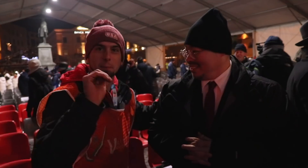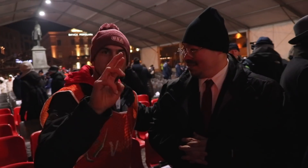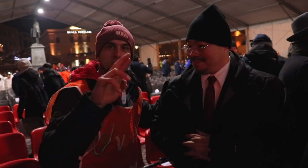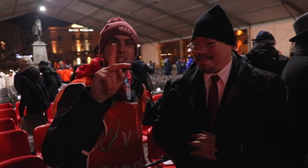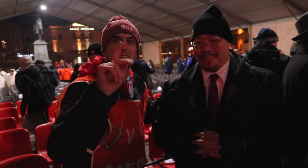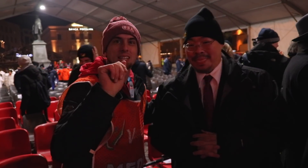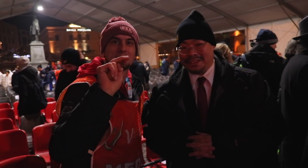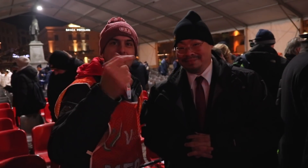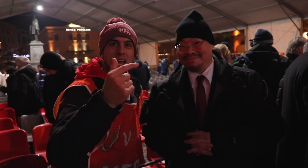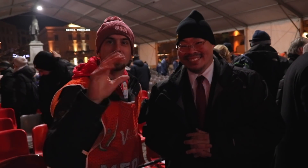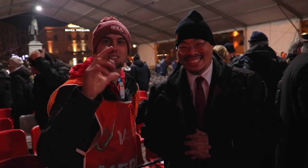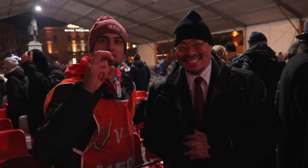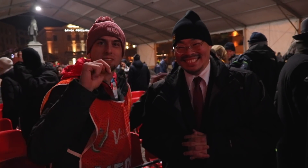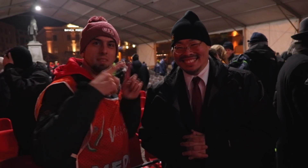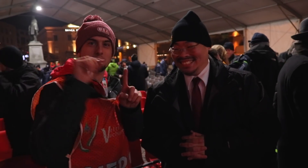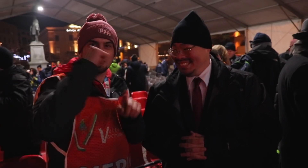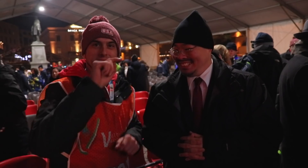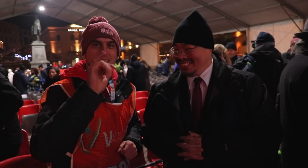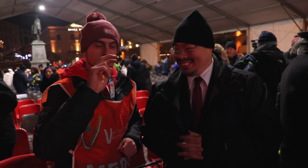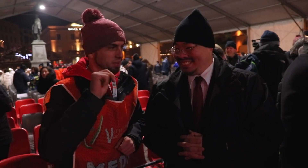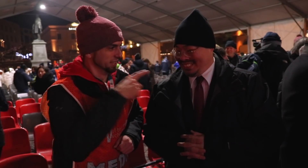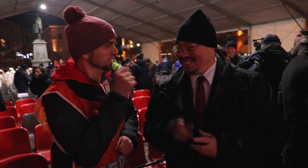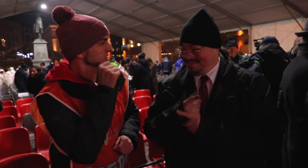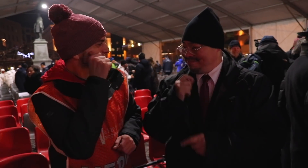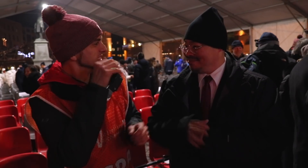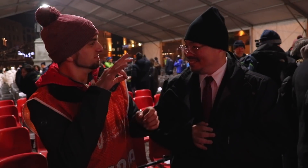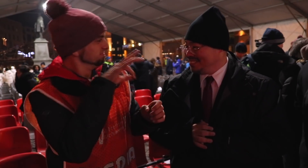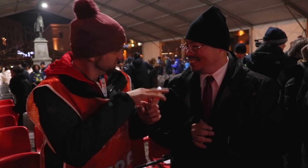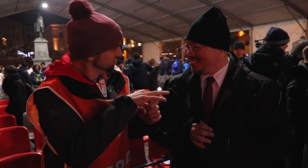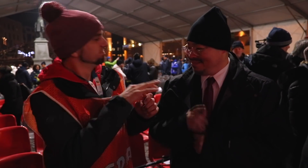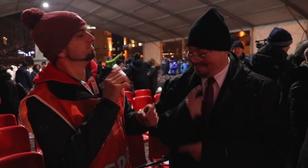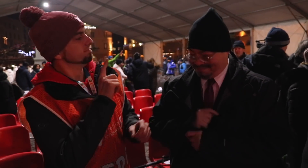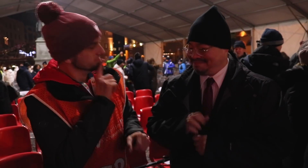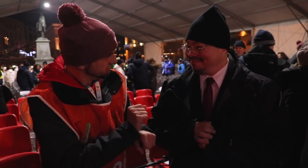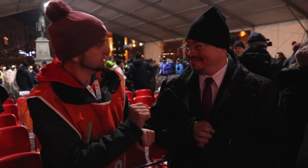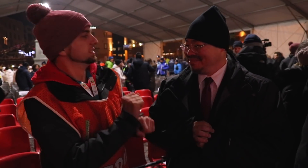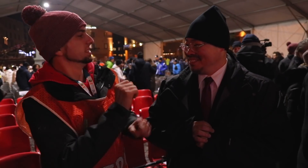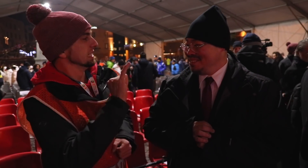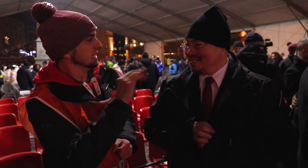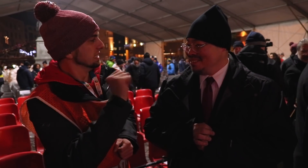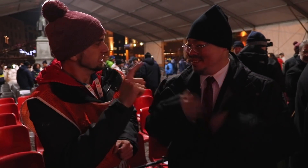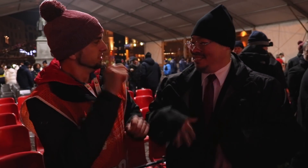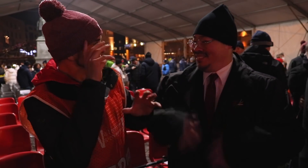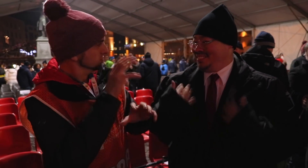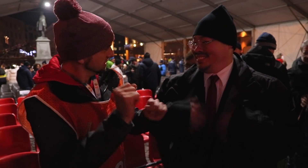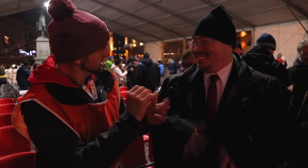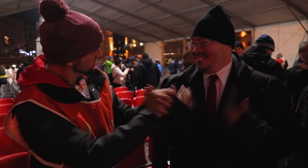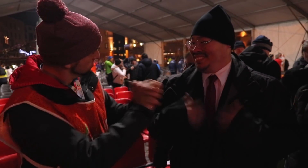This is Mr. Kang Chen from Taiwan. Yesterday you were elected as the ICSD President.